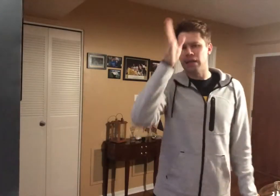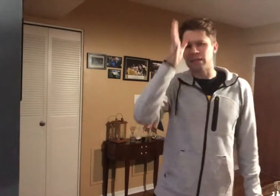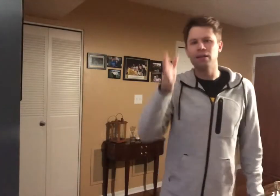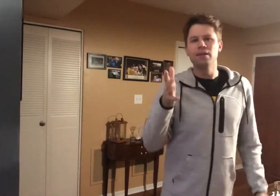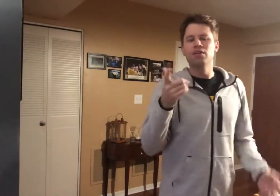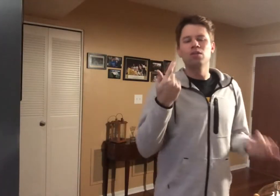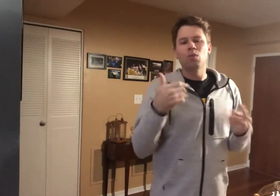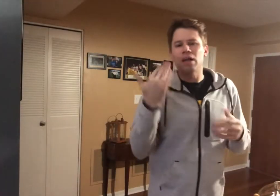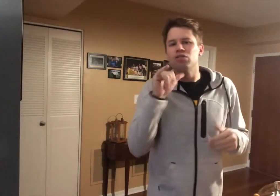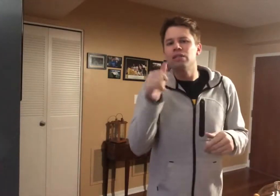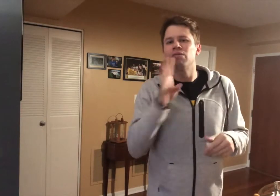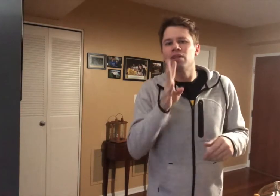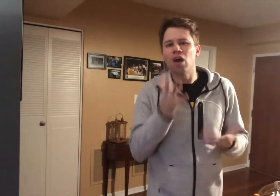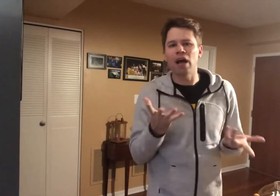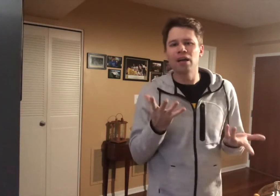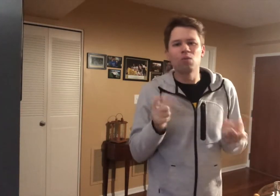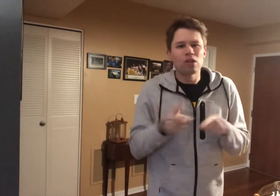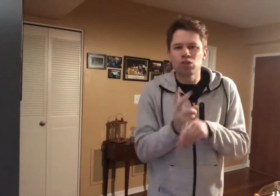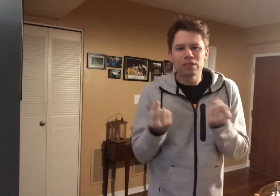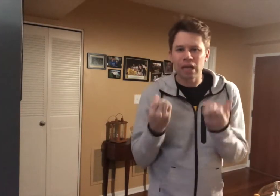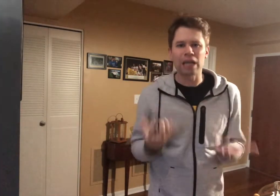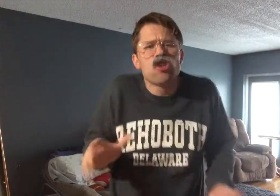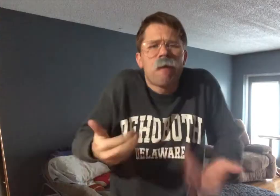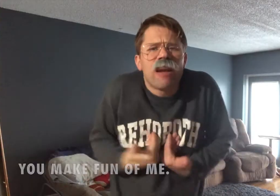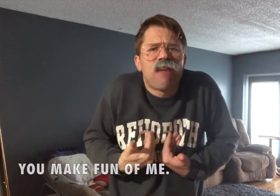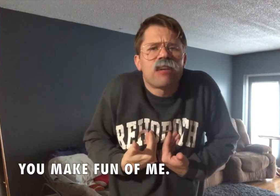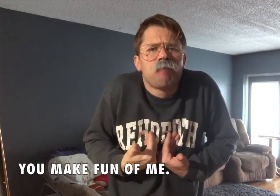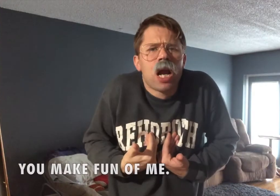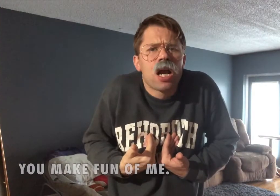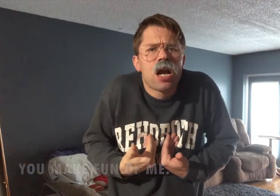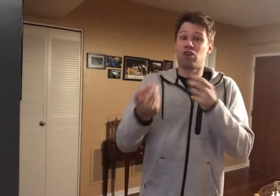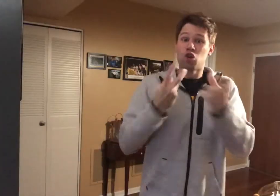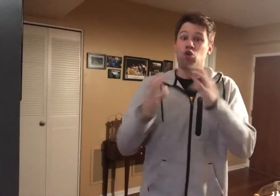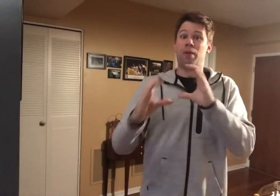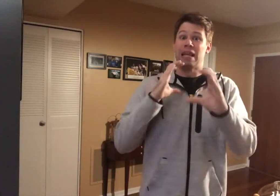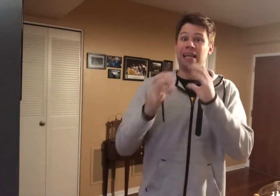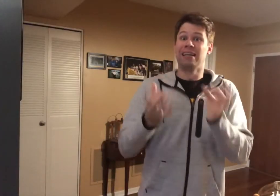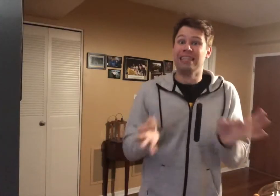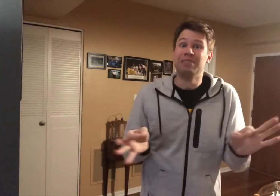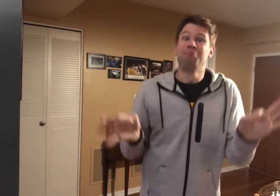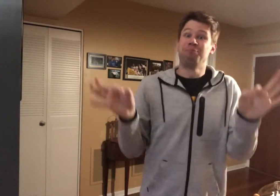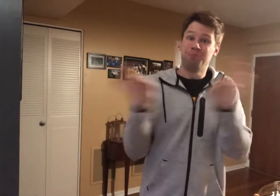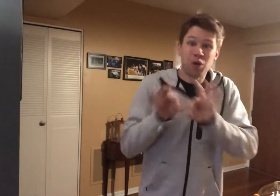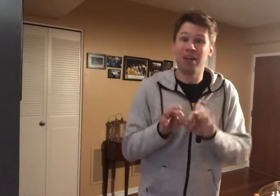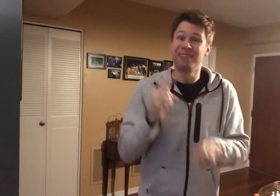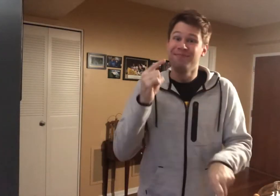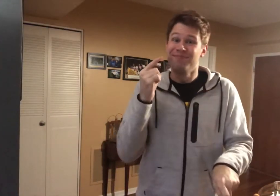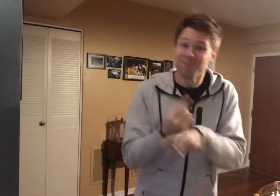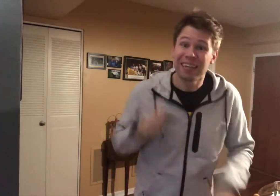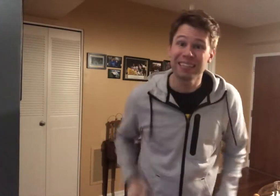DAD! WHY ARE YOU STILL TALKING AND DON'T SIGN? COMMUNICATE IS VERY IMPORTANT, RIGHT?